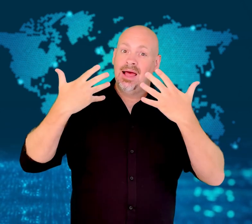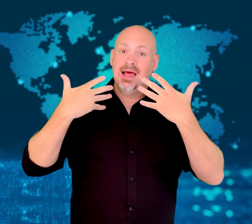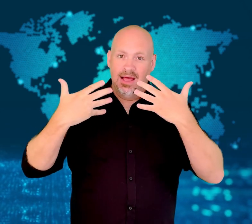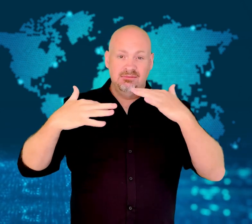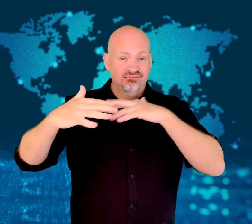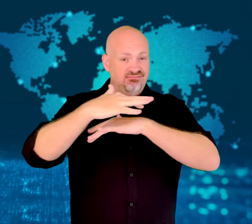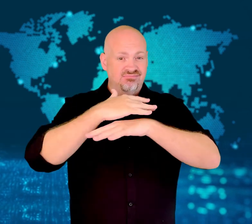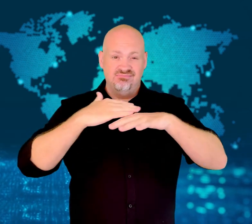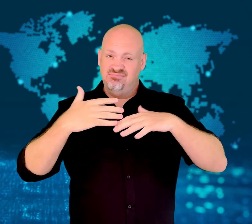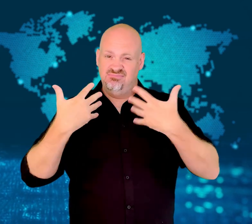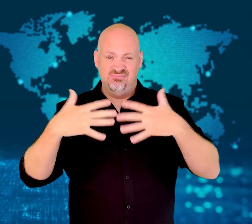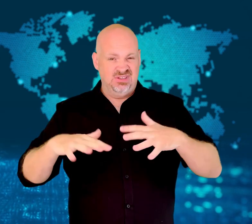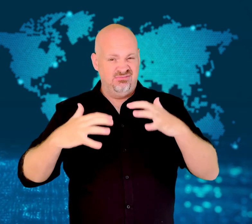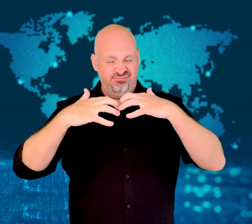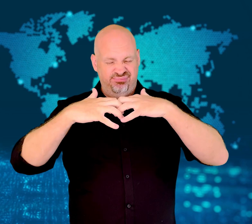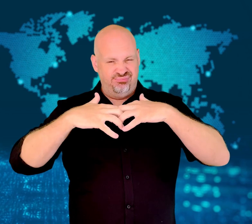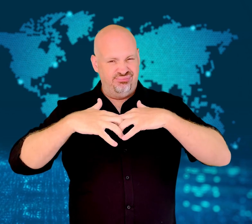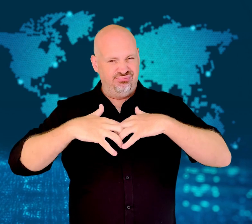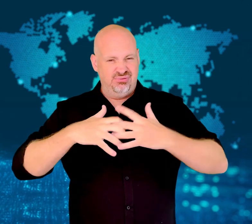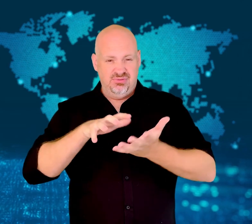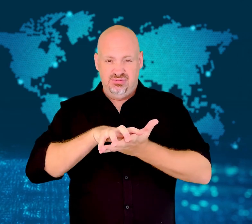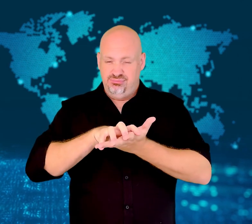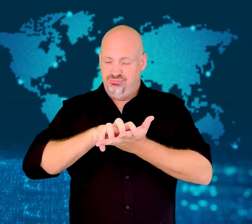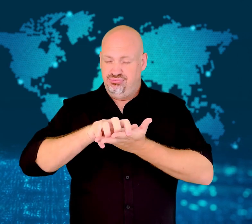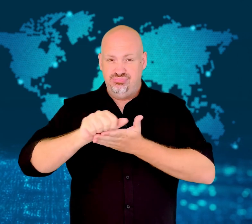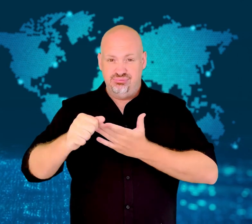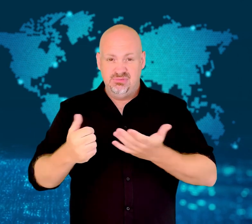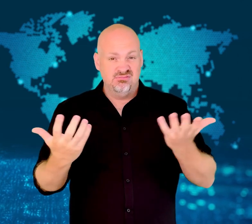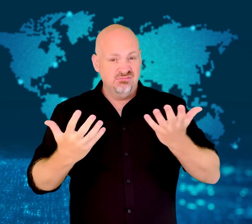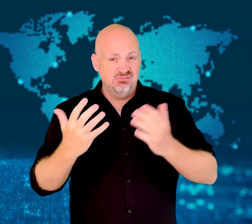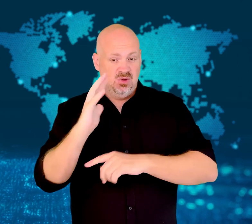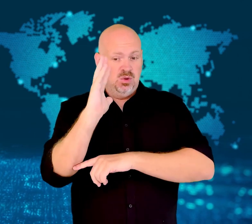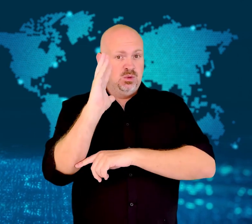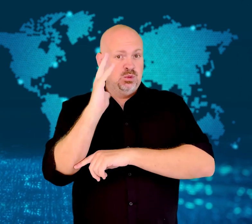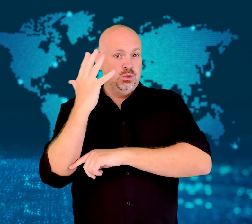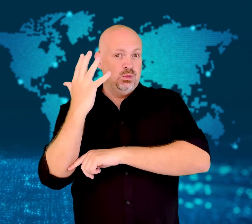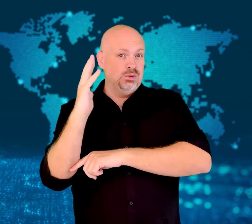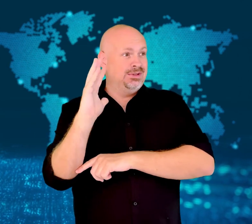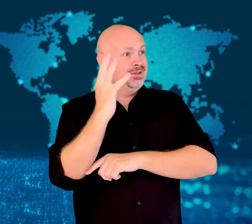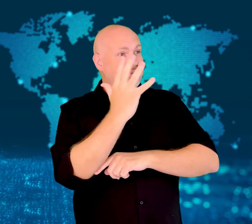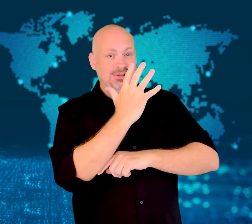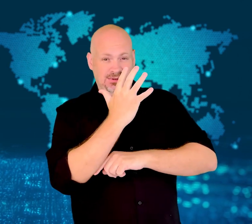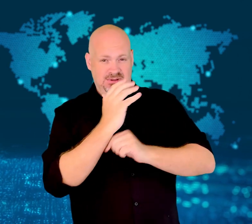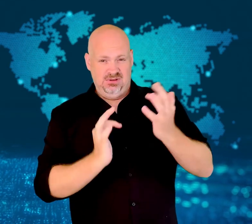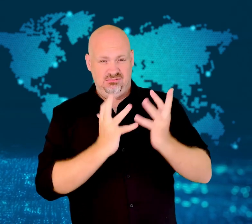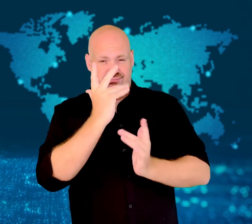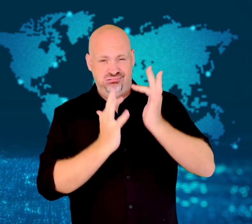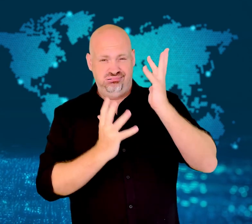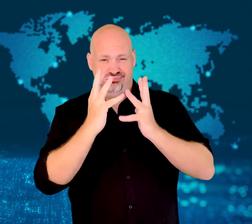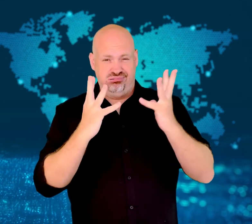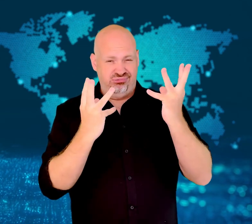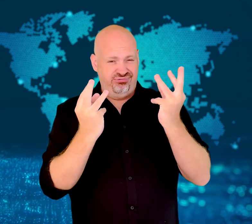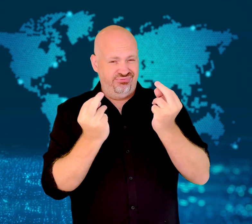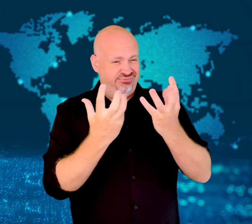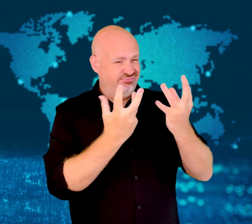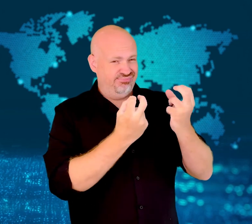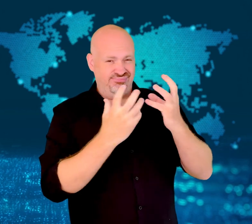Trees have been destroyed by fire, jet fuel has polluted the ground,